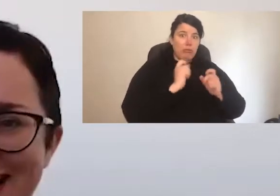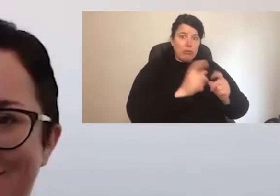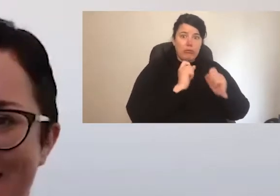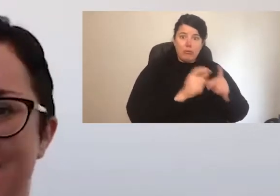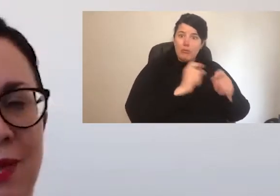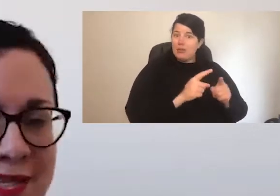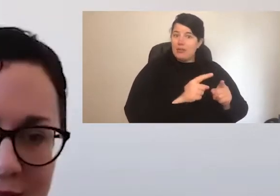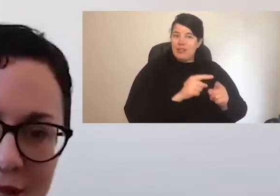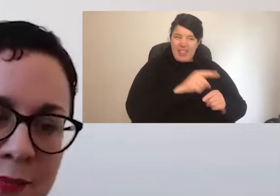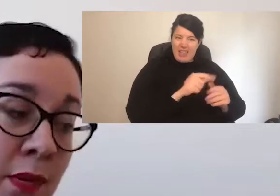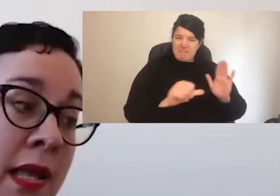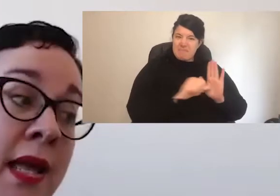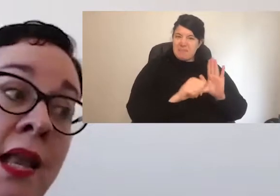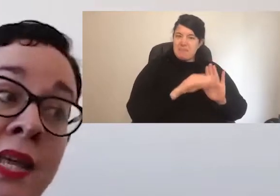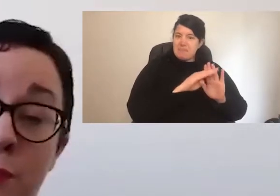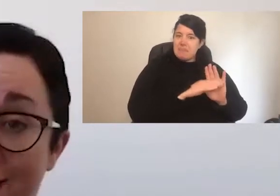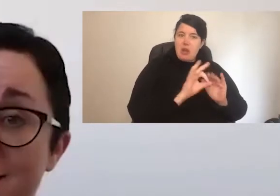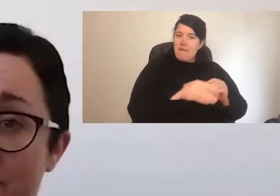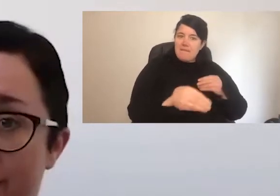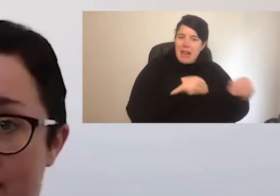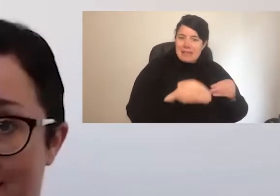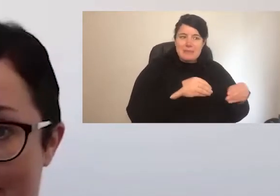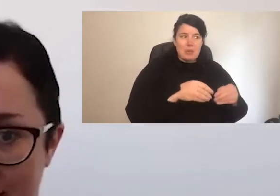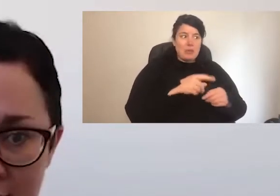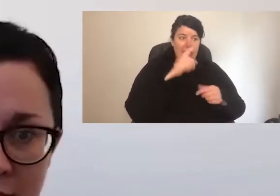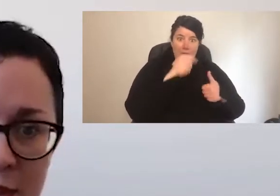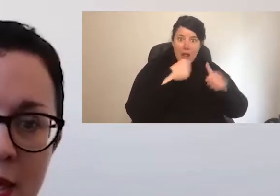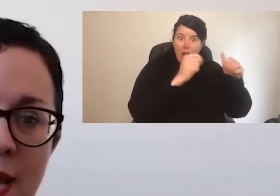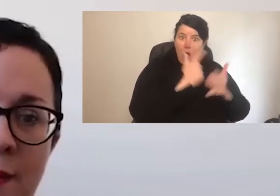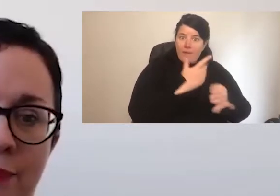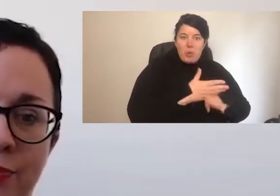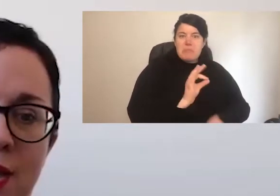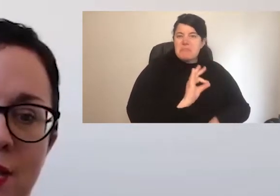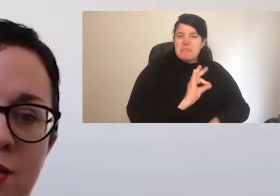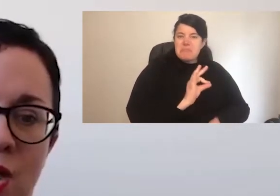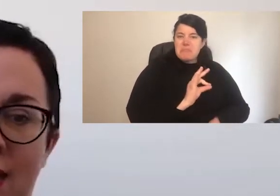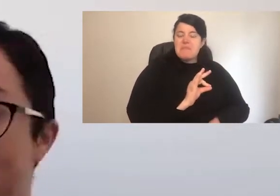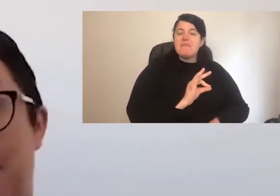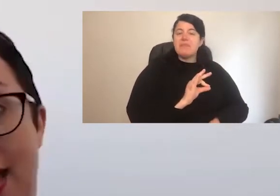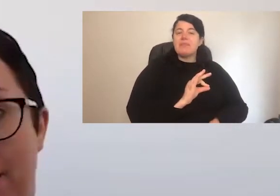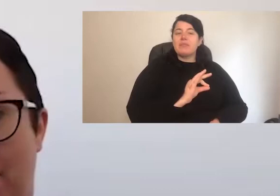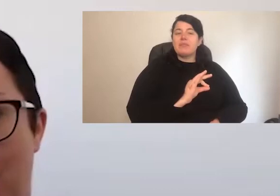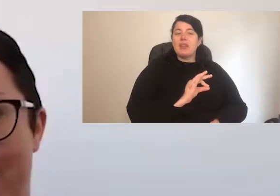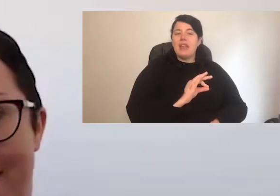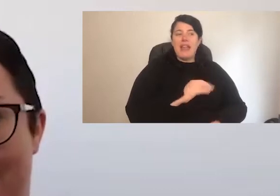flexible, less productive and certainly less compatible with many